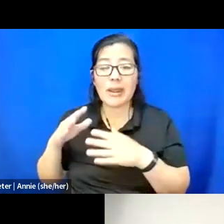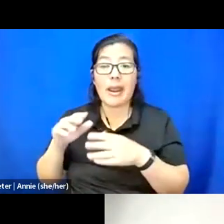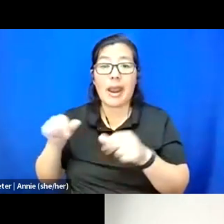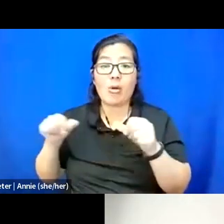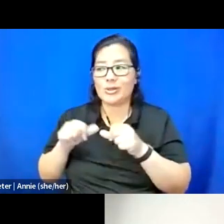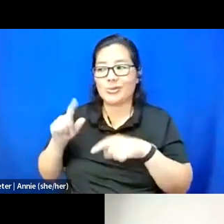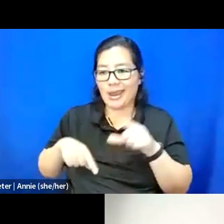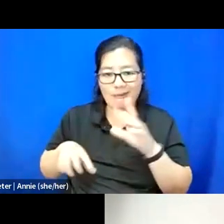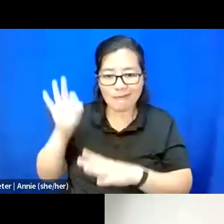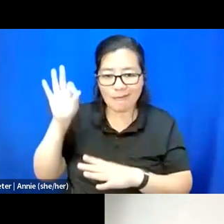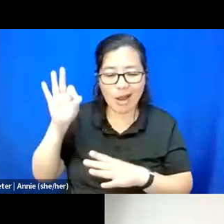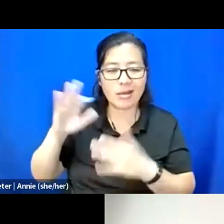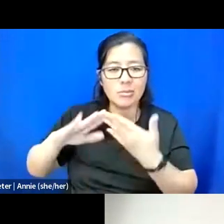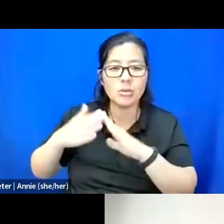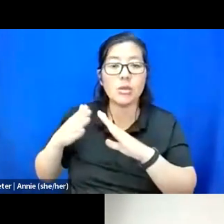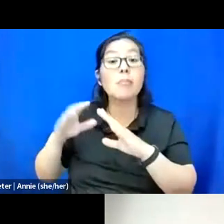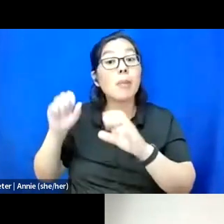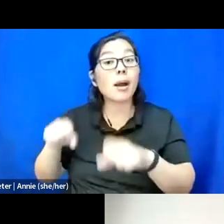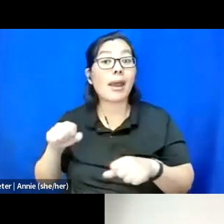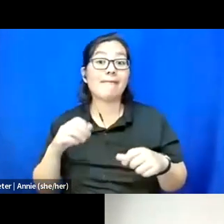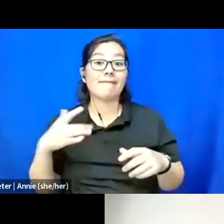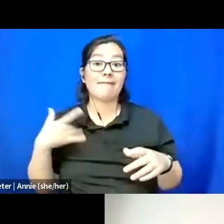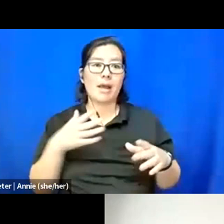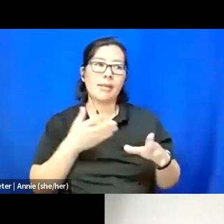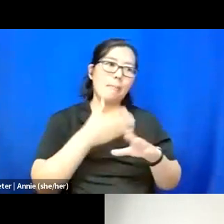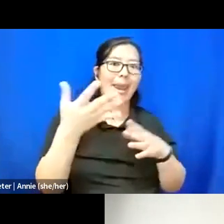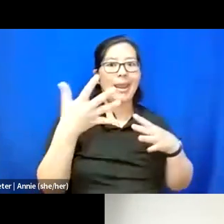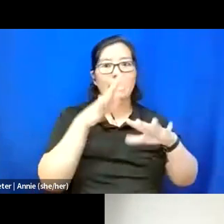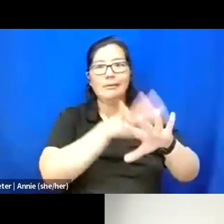but find the mainstream options such as Facebook or Twitter to be inaccessible?